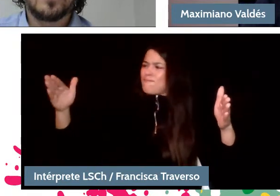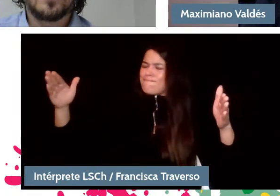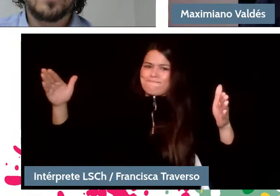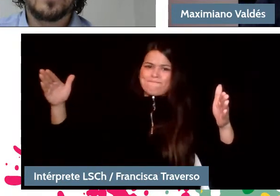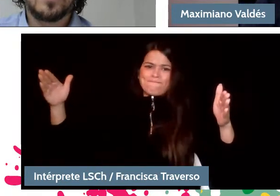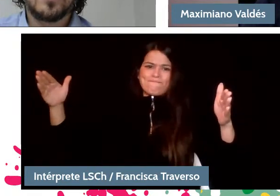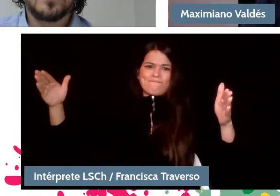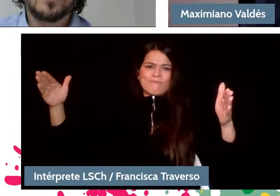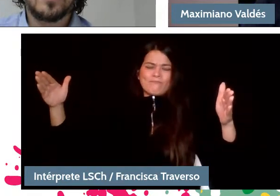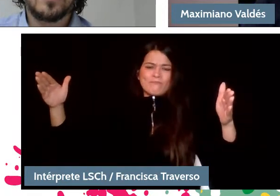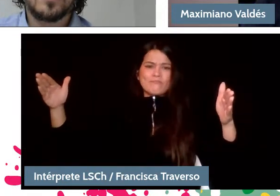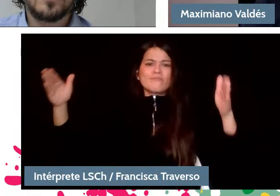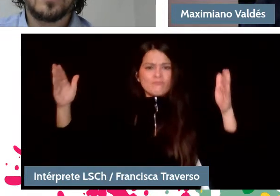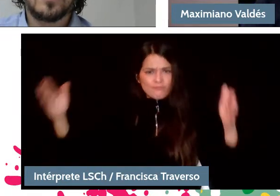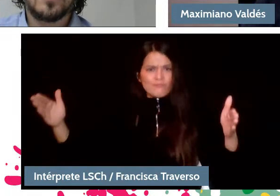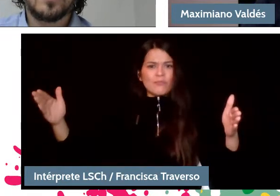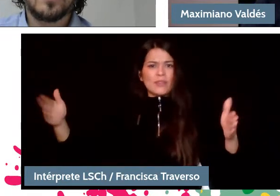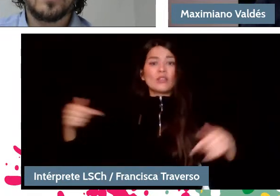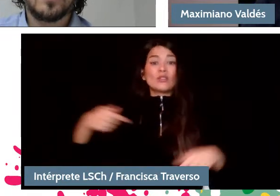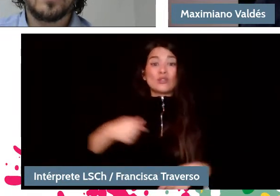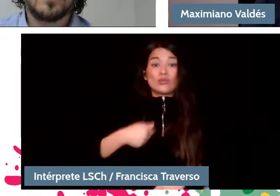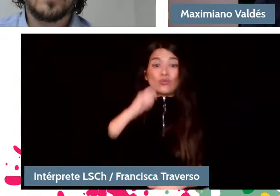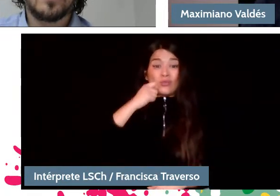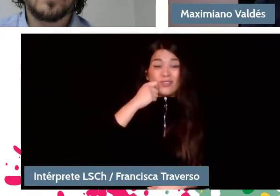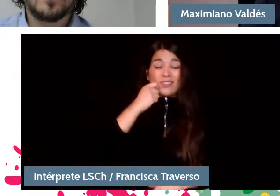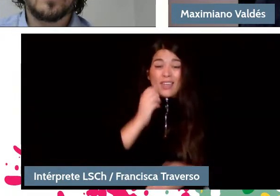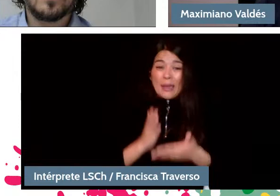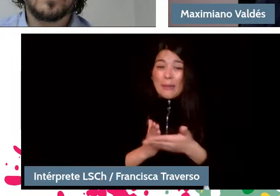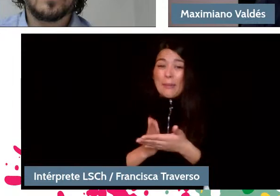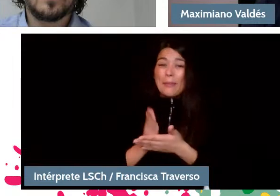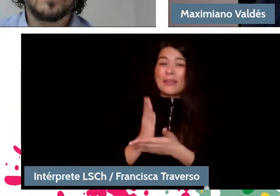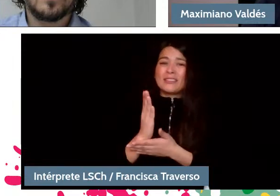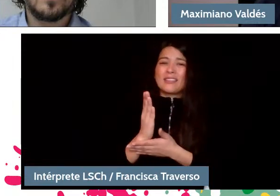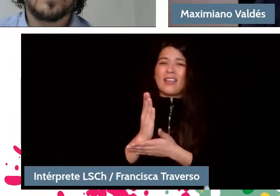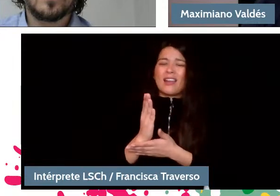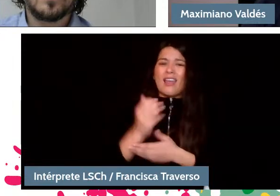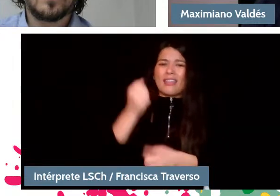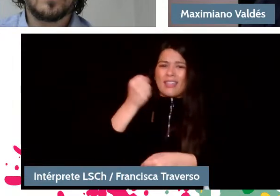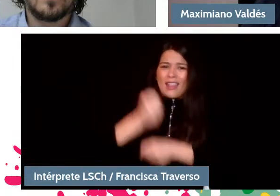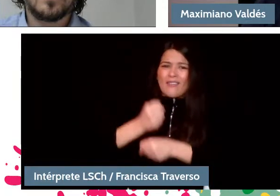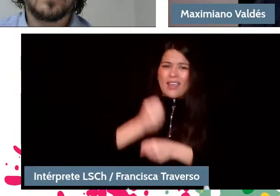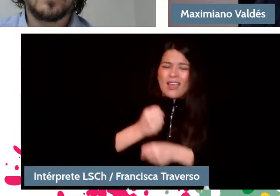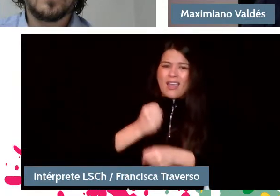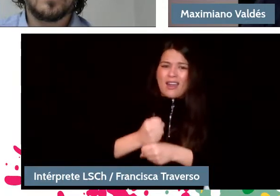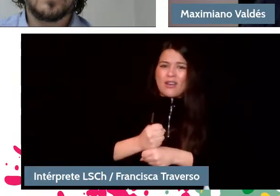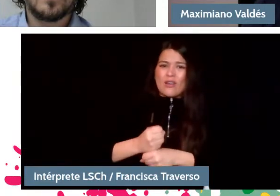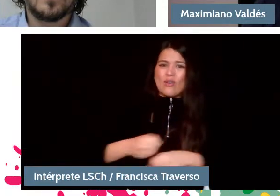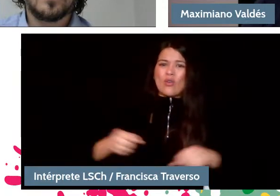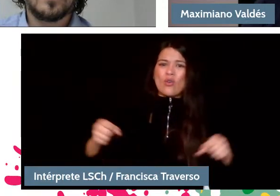So, that's what I mean. To start working with instruments of the time you need specialists and I am not one in that.